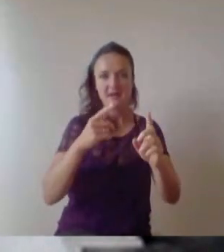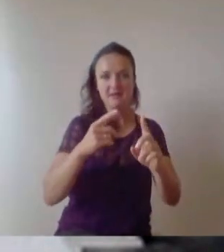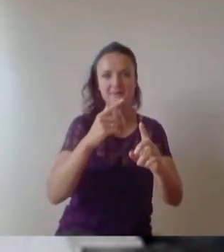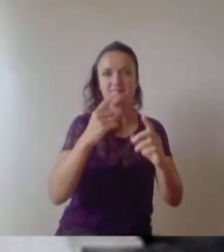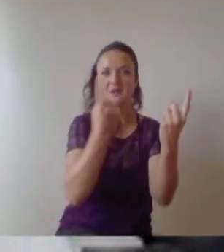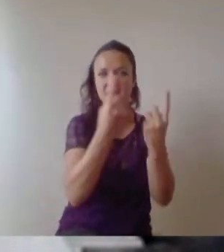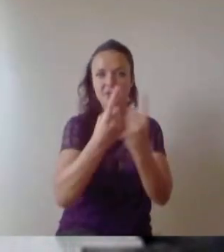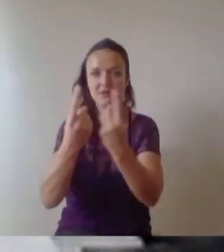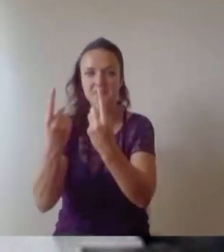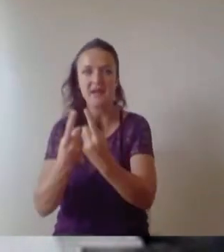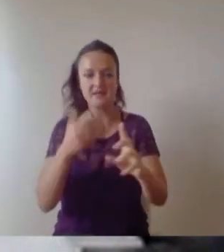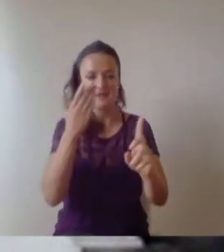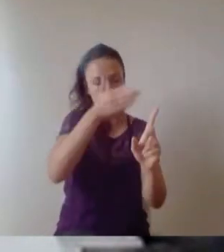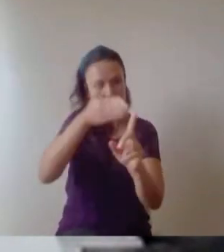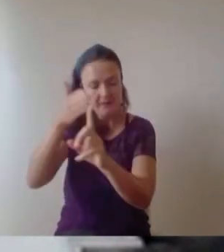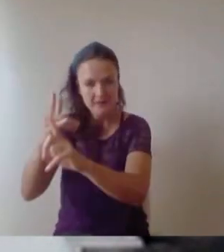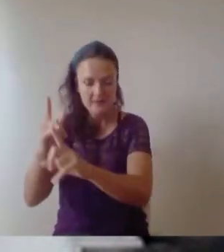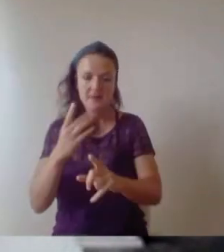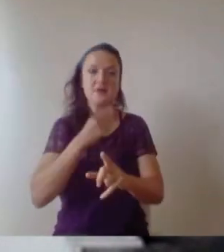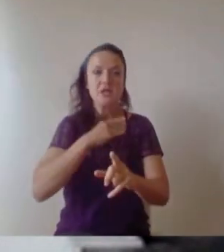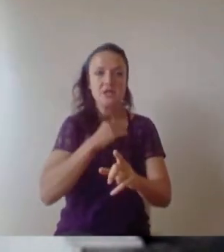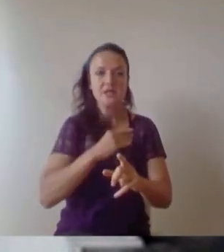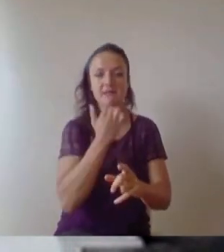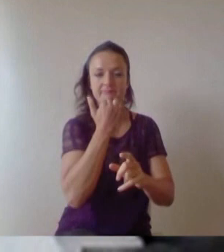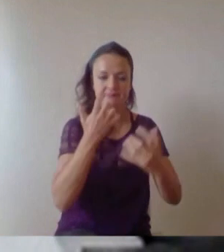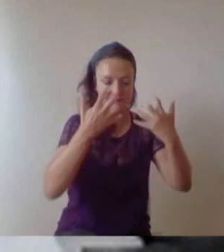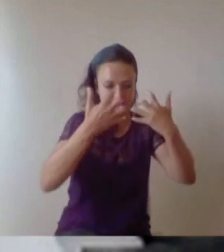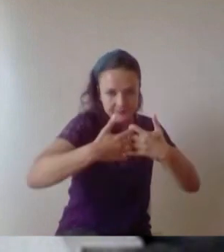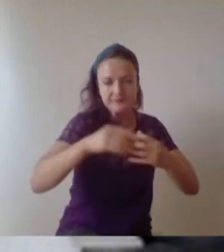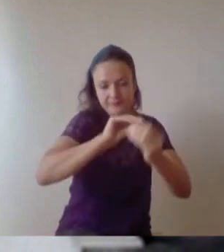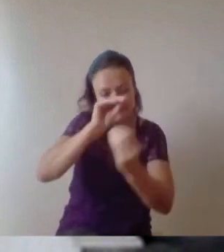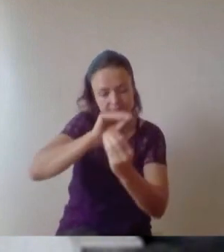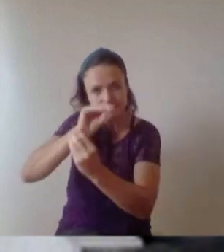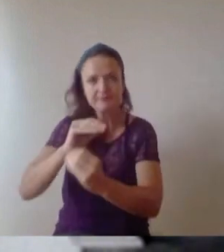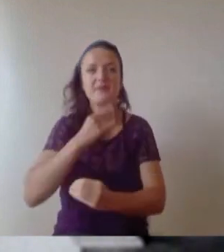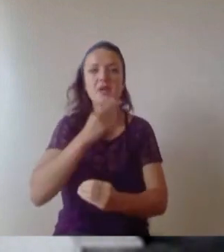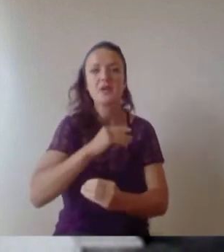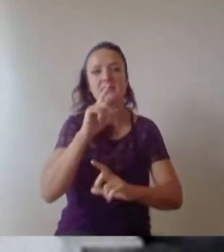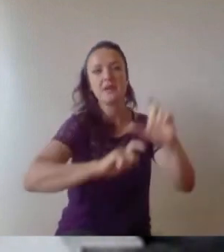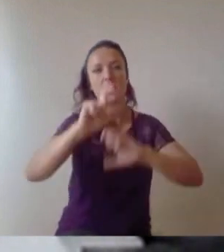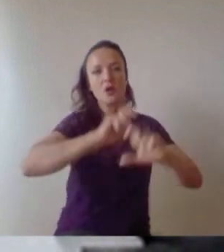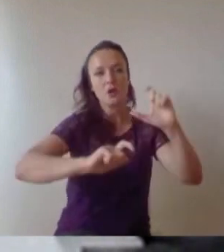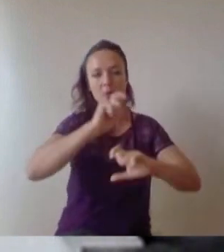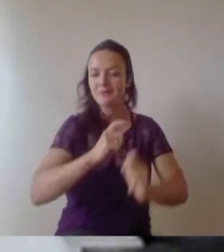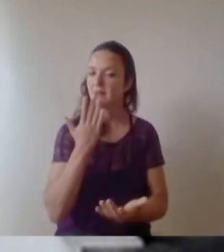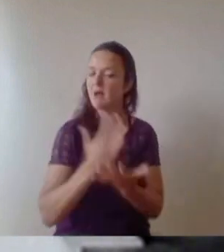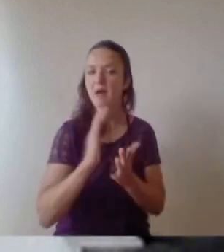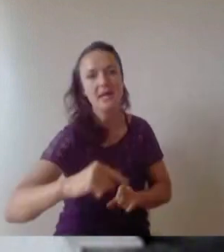in other industries, such as defense and brand protection. So it's a challenging, but it's a really rewarding career and like you